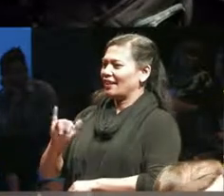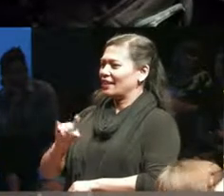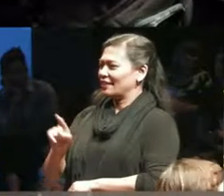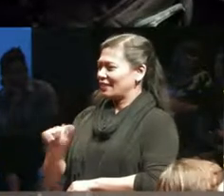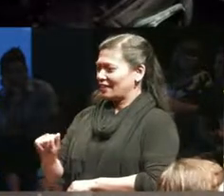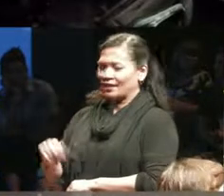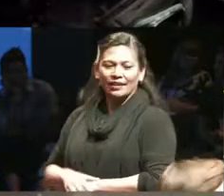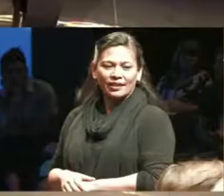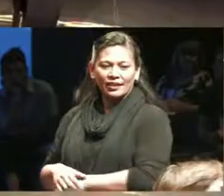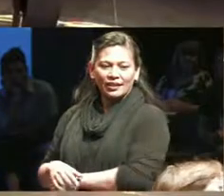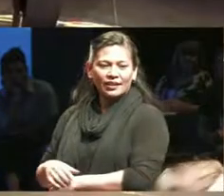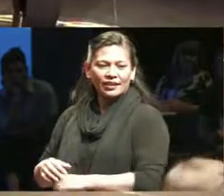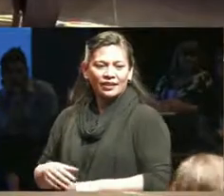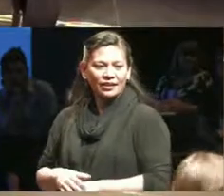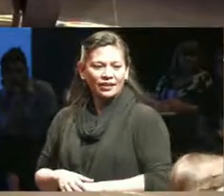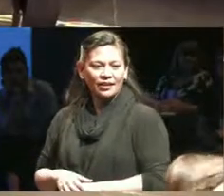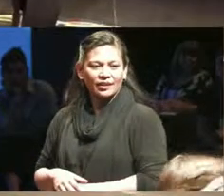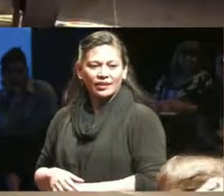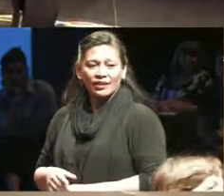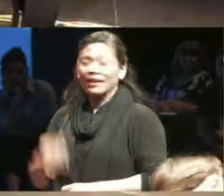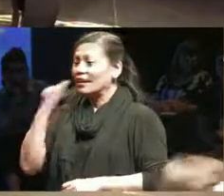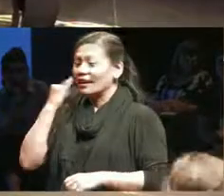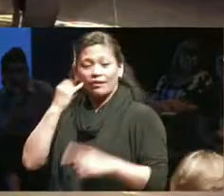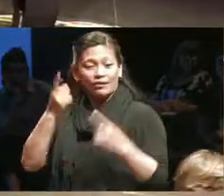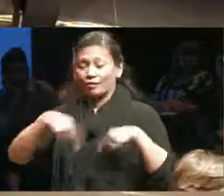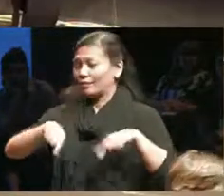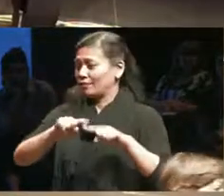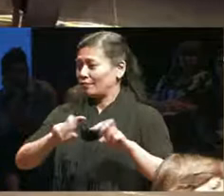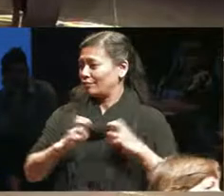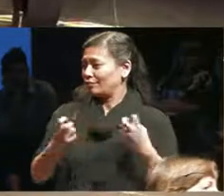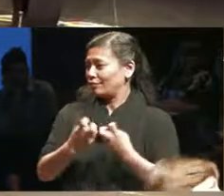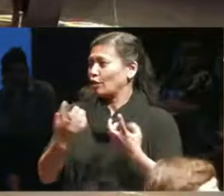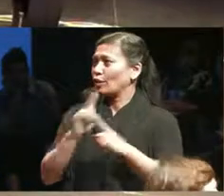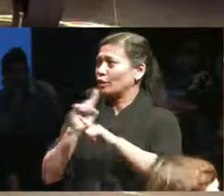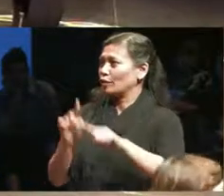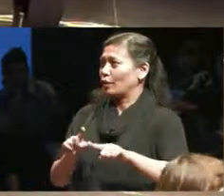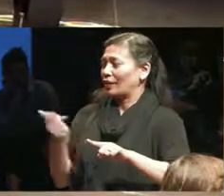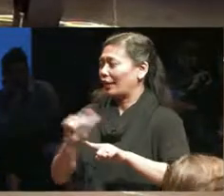to know anyone in the circle wants to respond to anything at this point